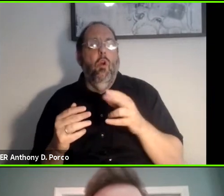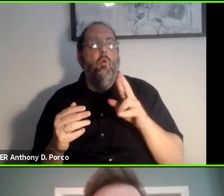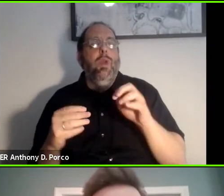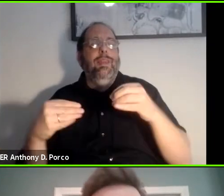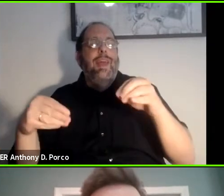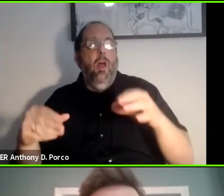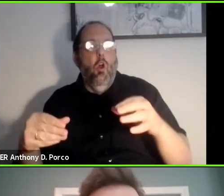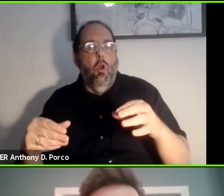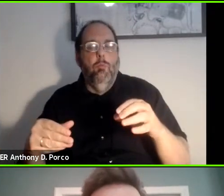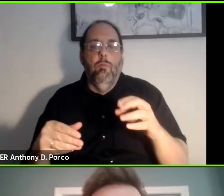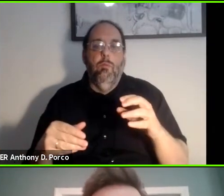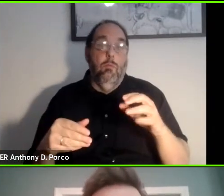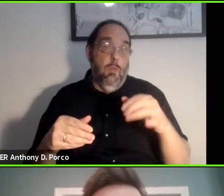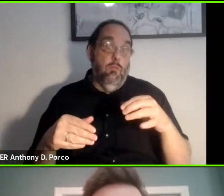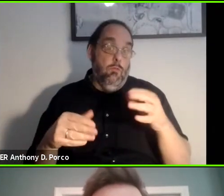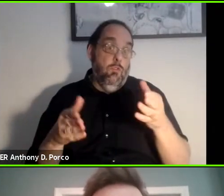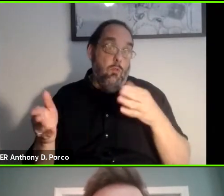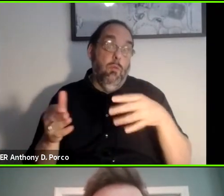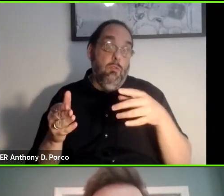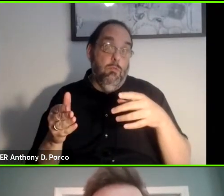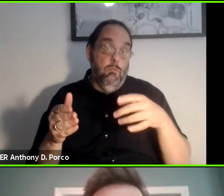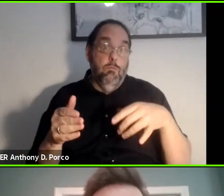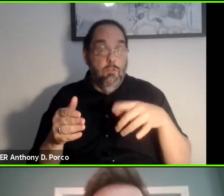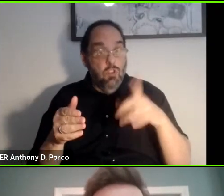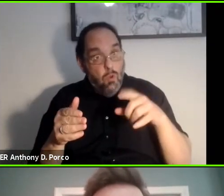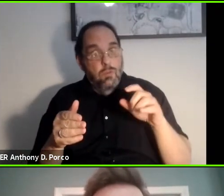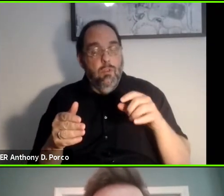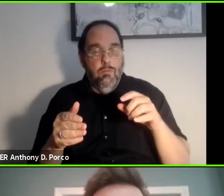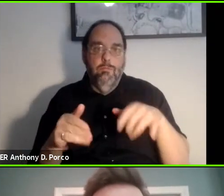That service is supposed to be accessible as long as they're using an accessible device.